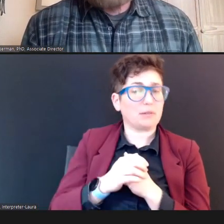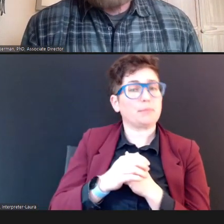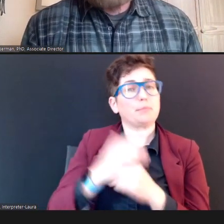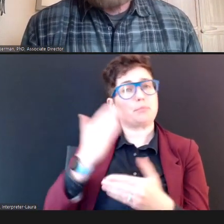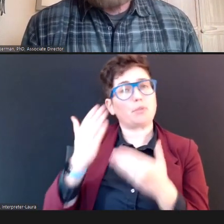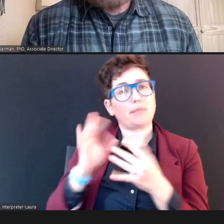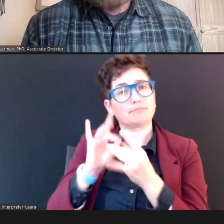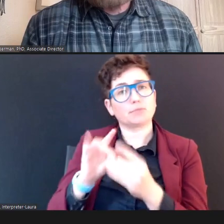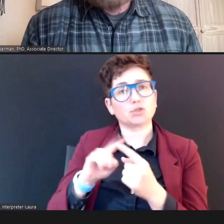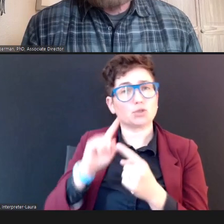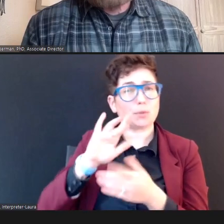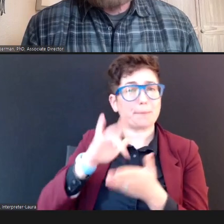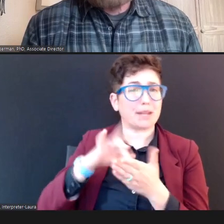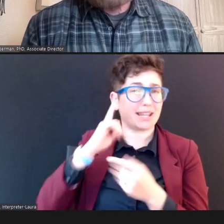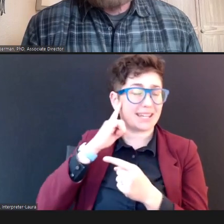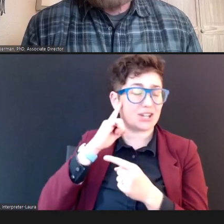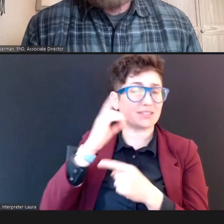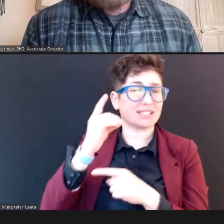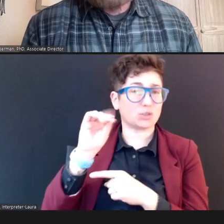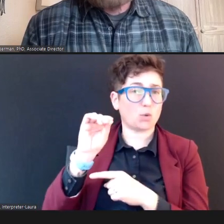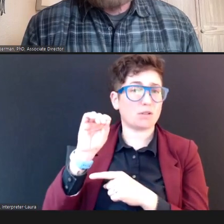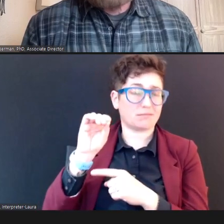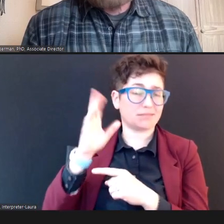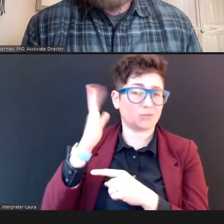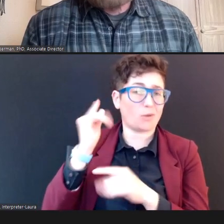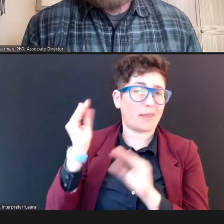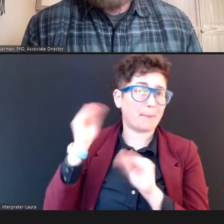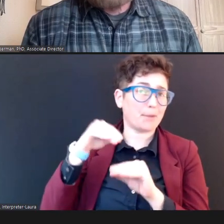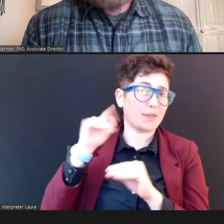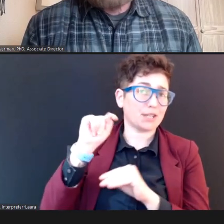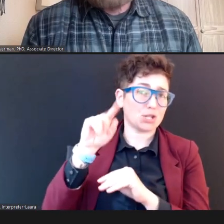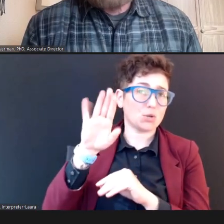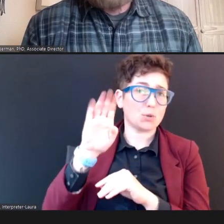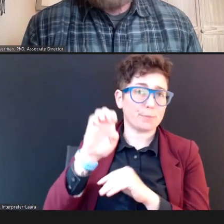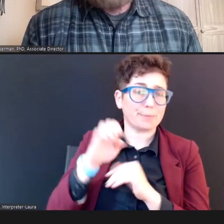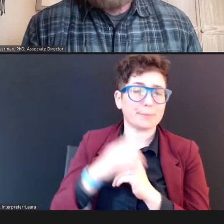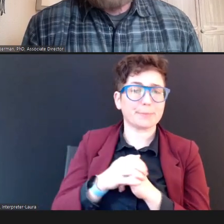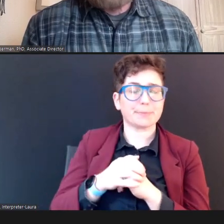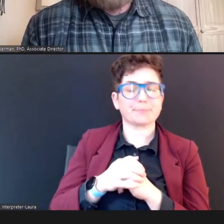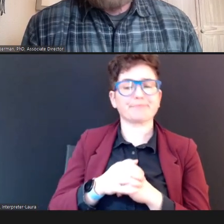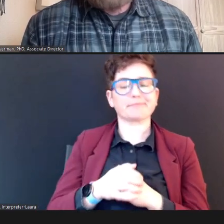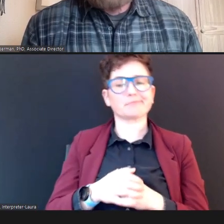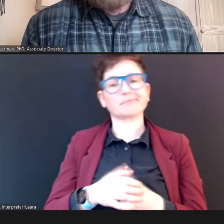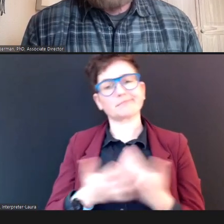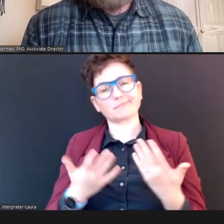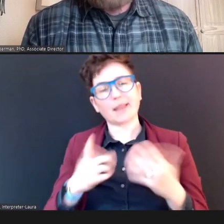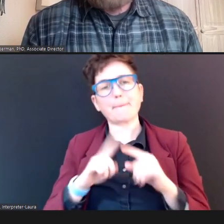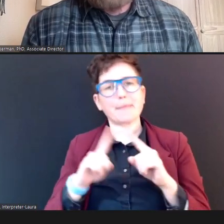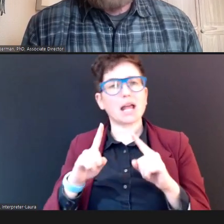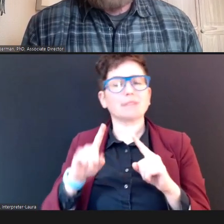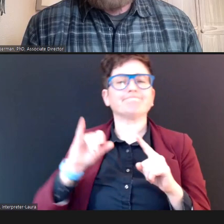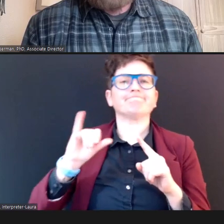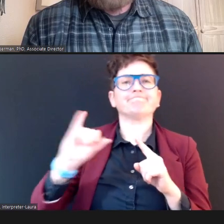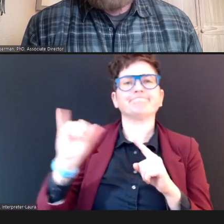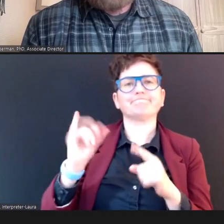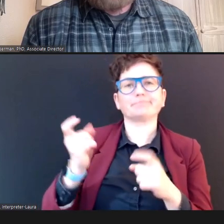tubes were -- were placed, but we -- we -- it gives us also the opportunity, then, to make that referral and -- and they can ensure